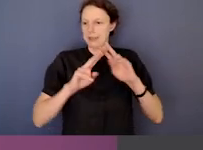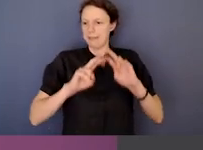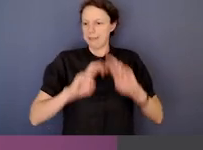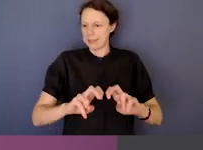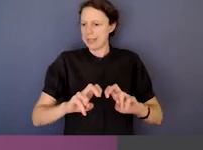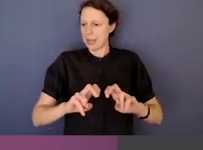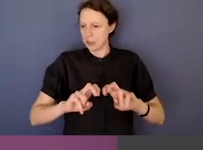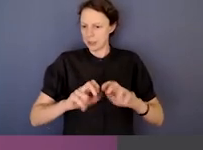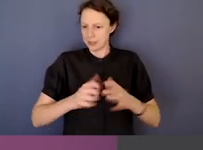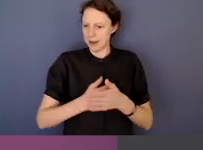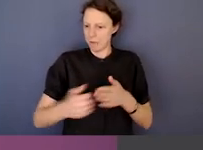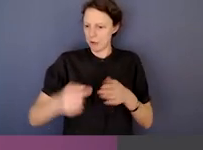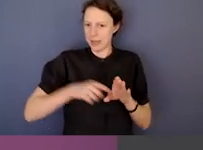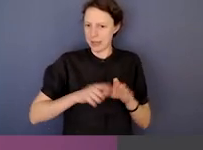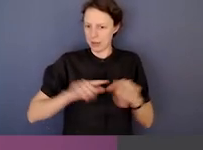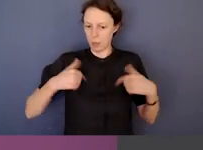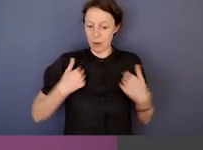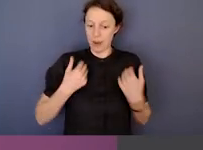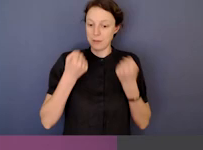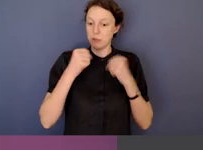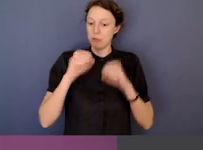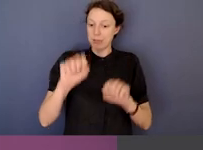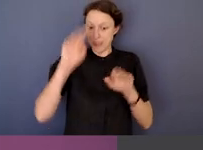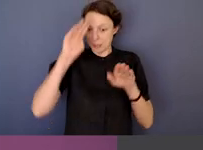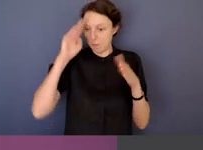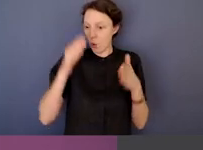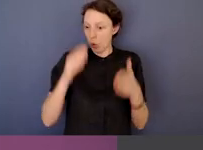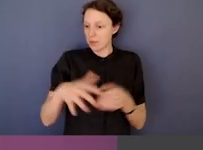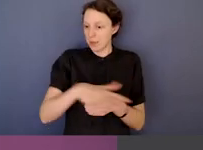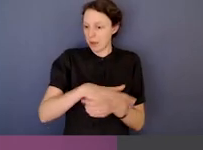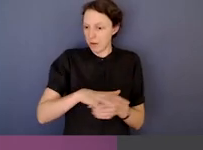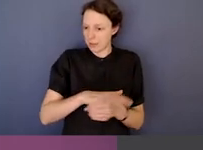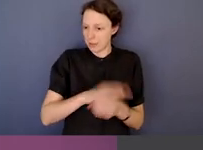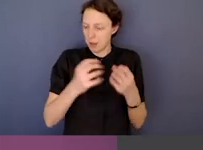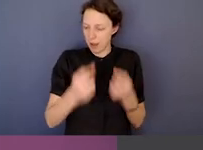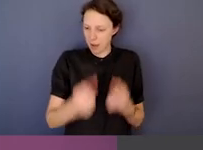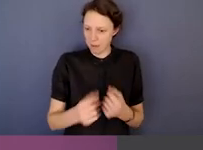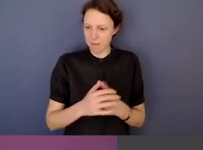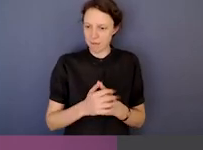We have a set of strategic priority areas, strategic focus areas.